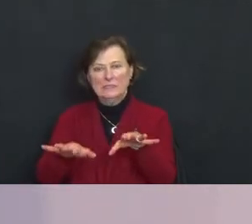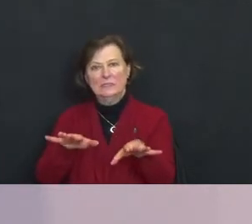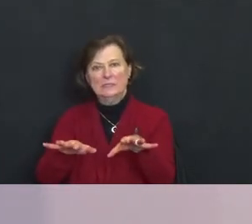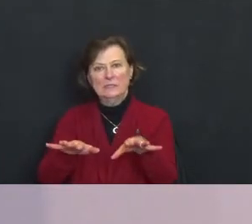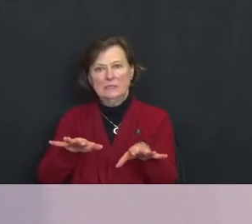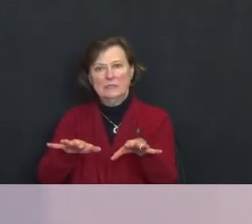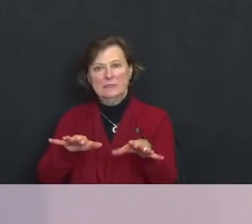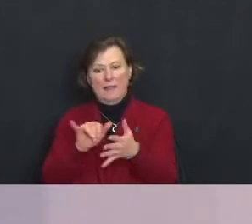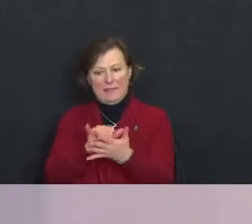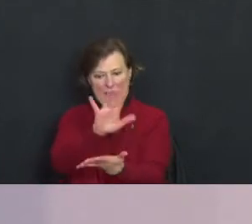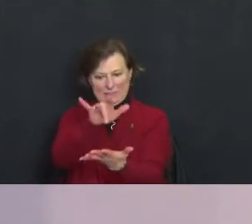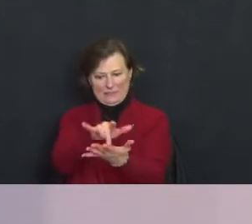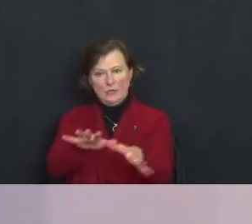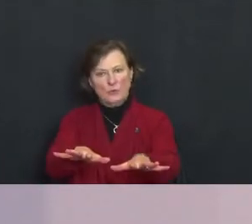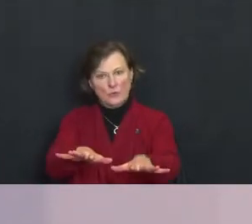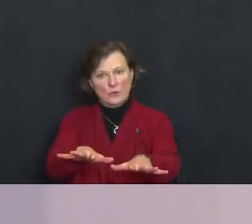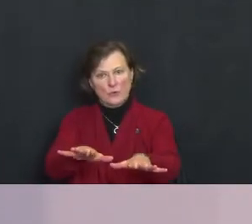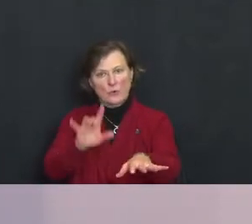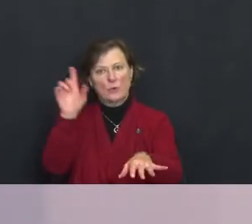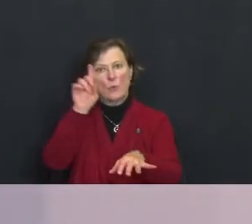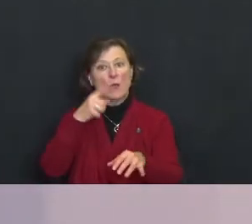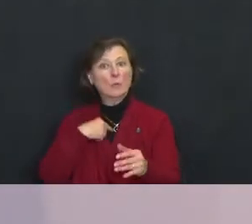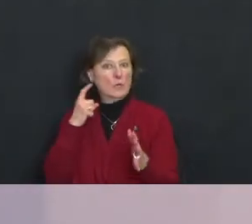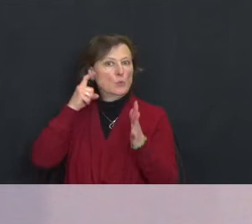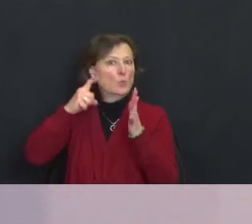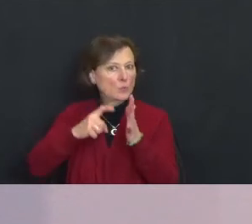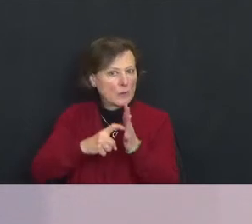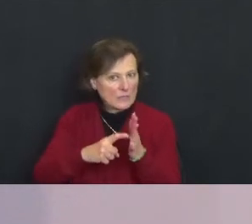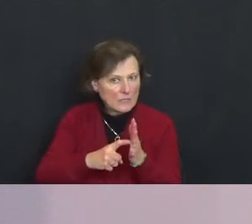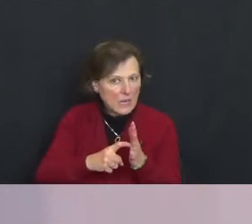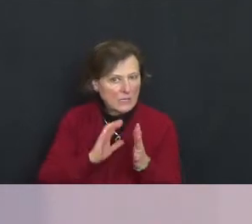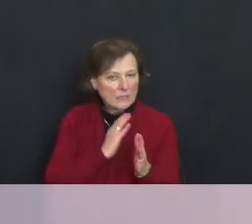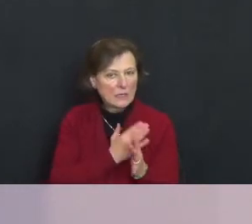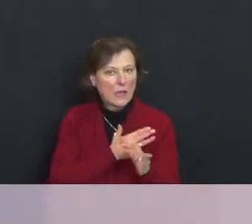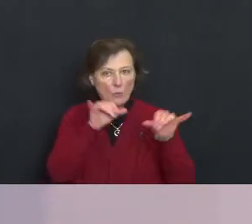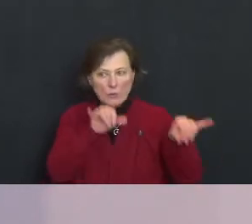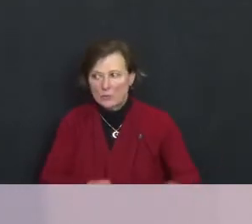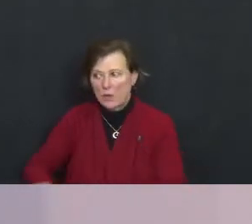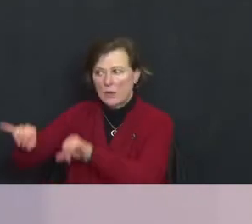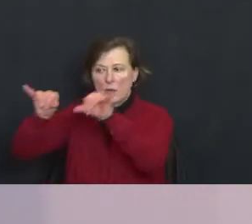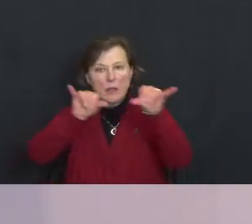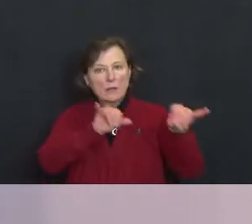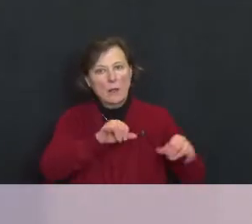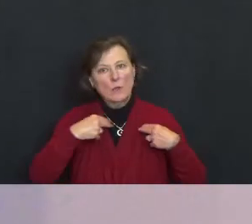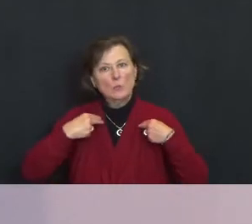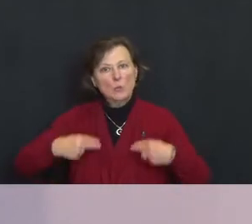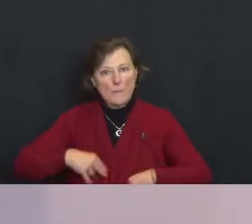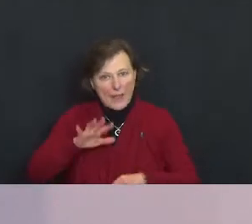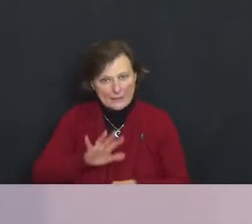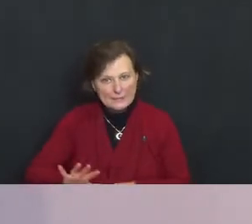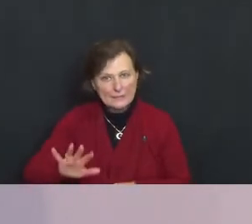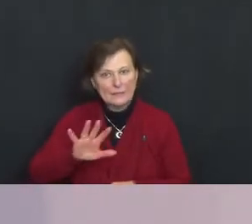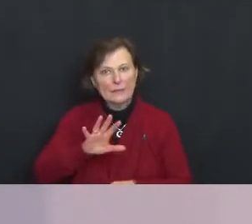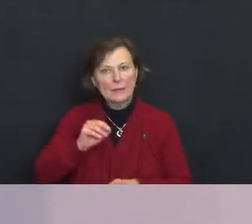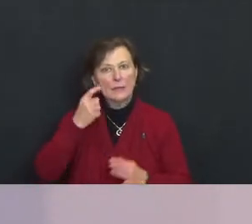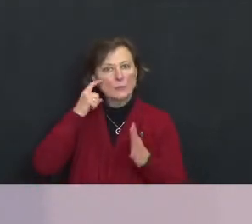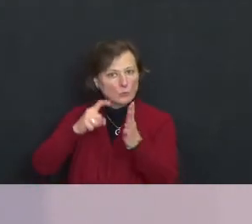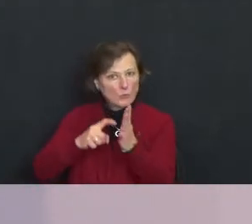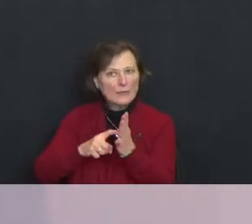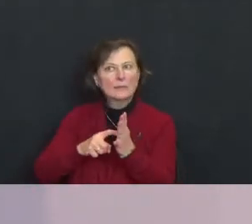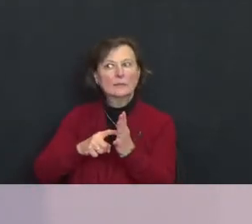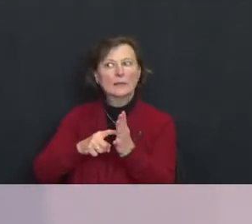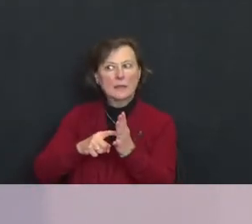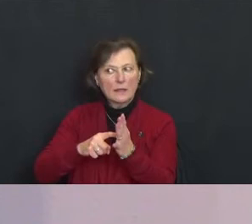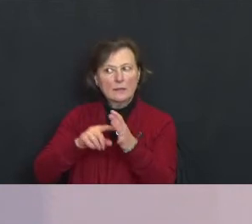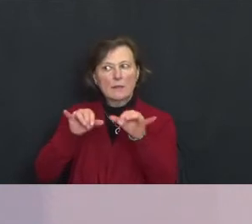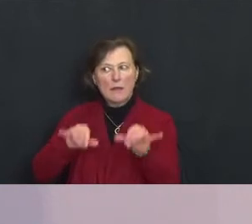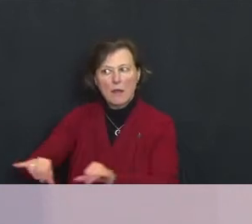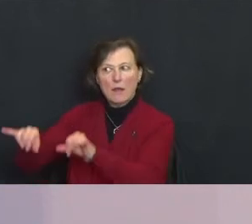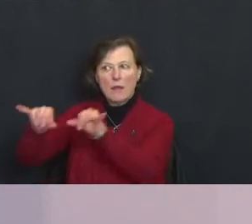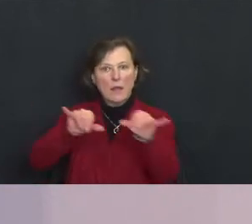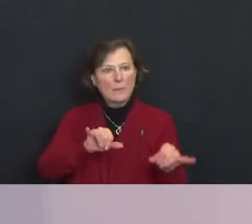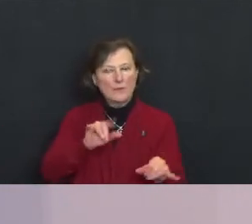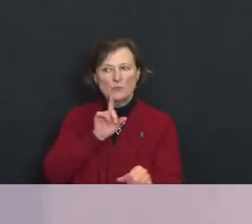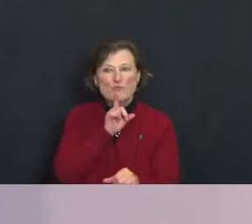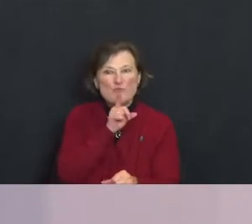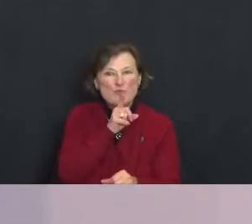That center where we recognize our common humanity and we recognize a common reality.